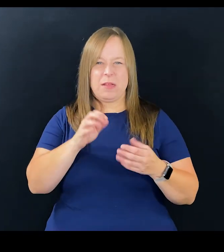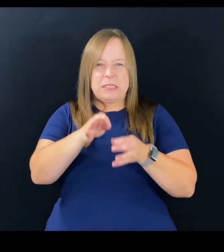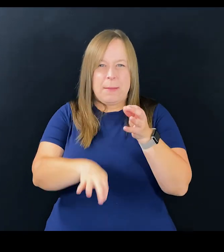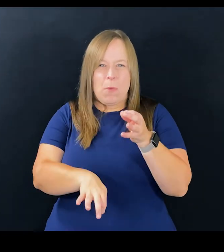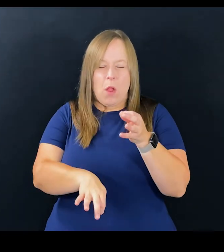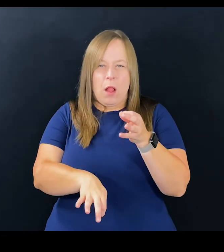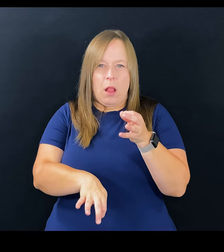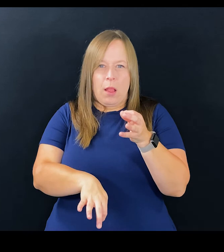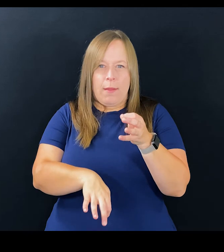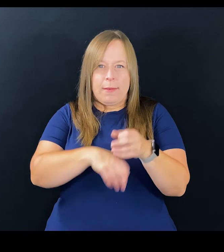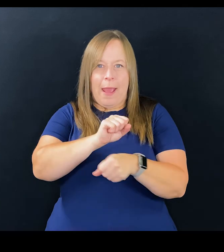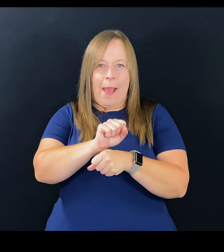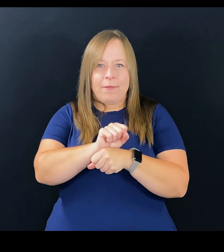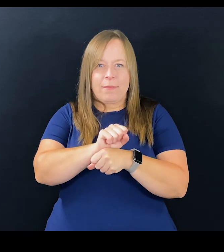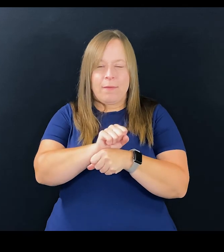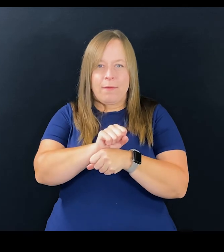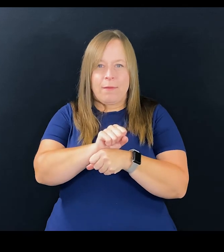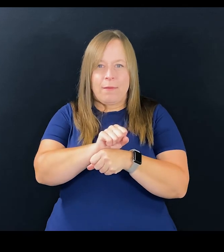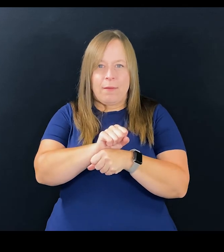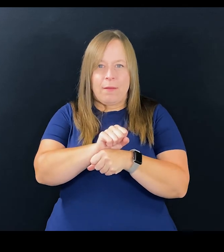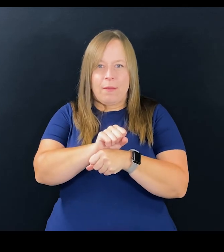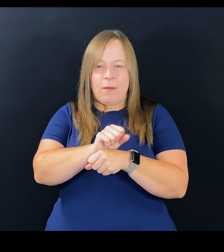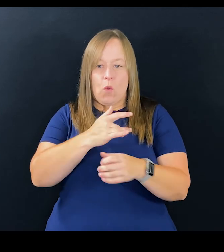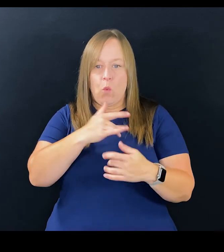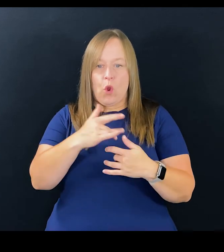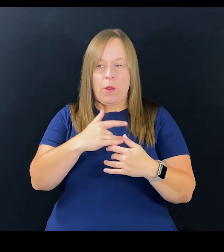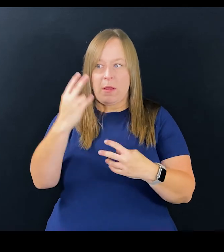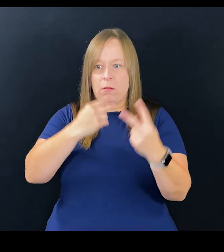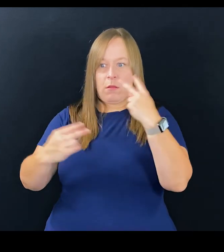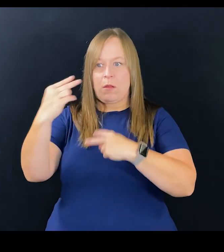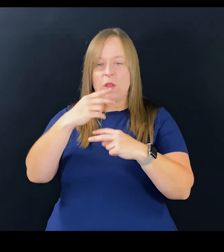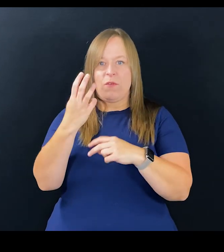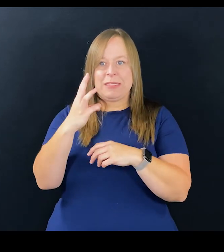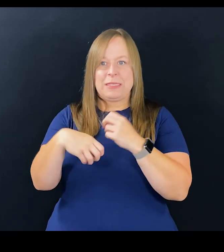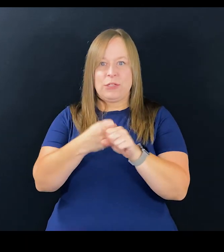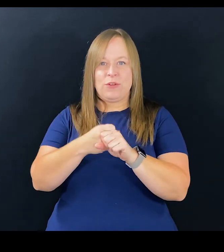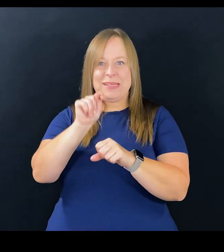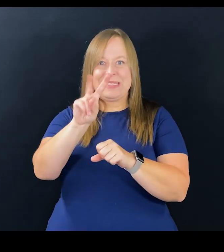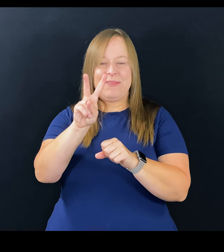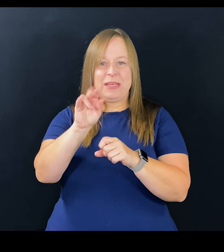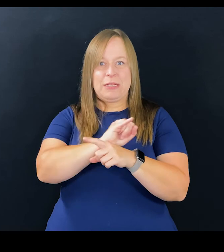That simple a task, and worry about that being that the way I was seeing all day long for 16 years,